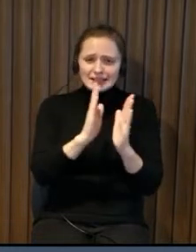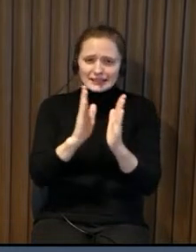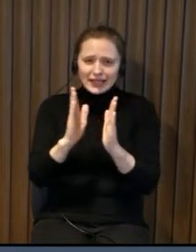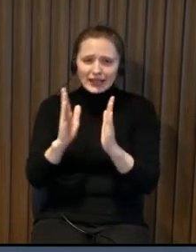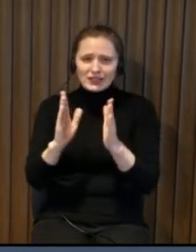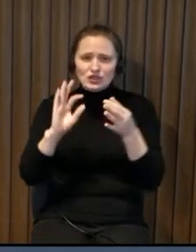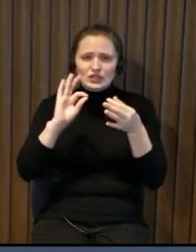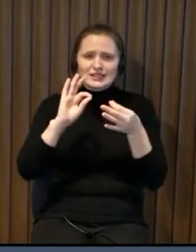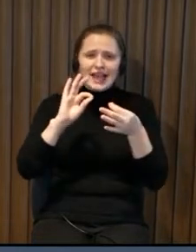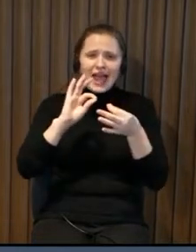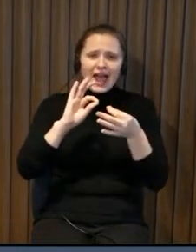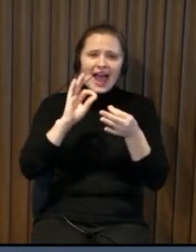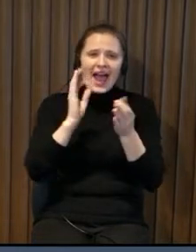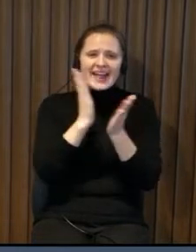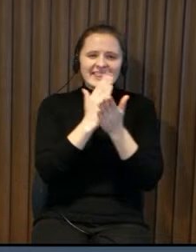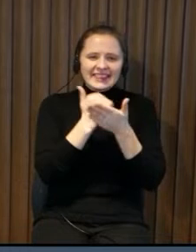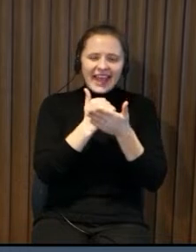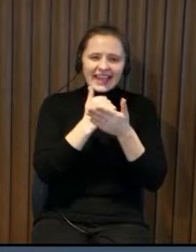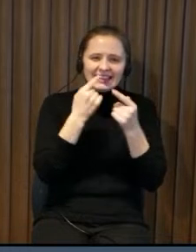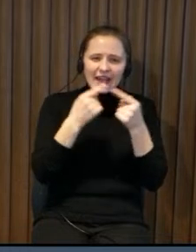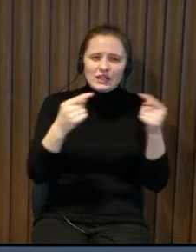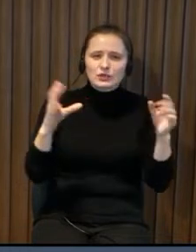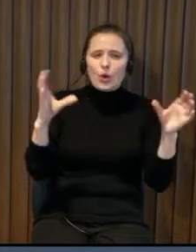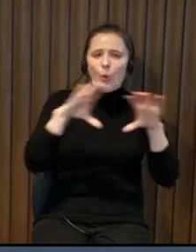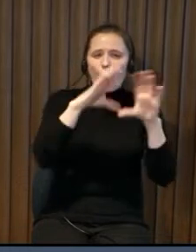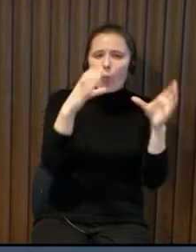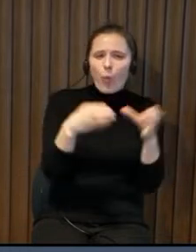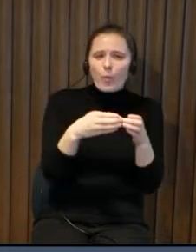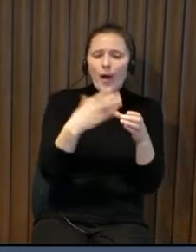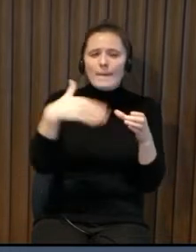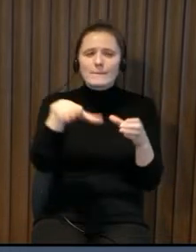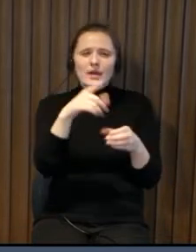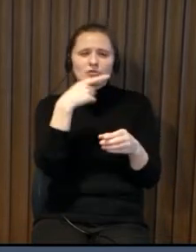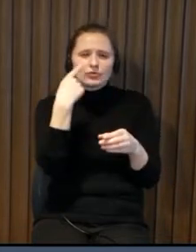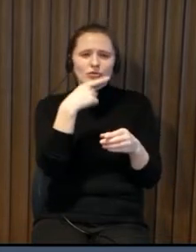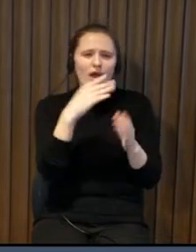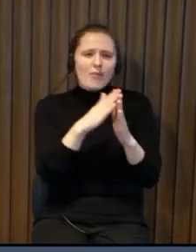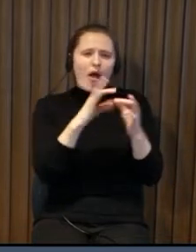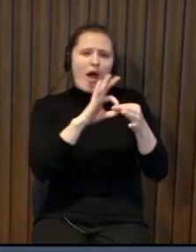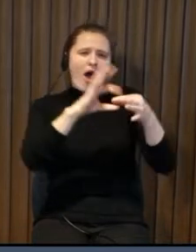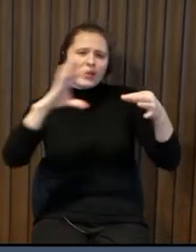don't have in latvia is to put all these details together because uh often we talk um